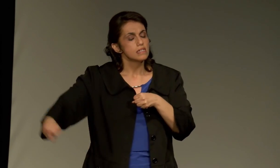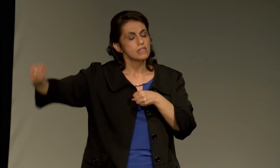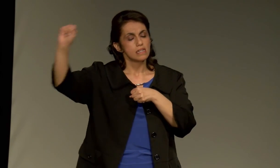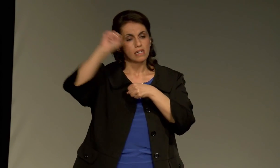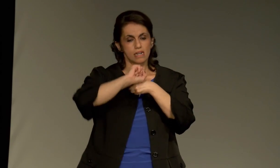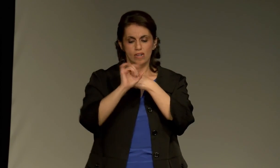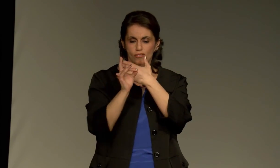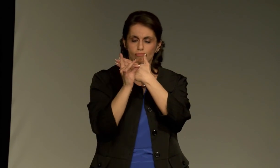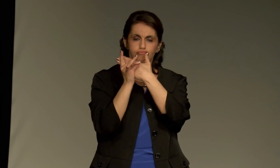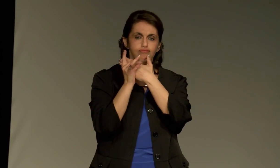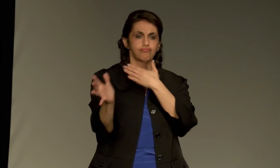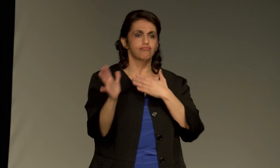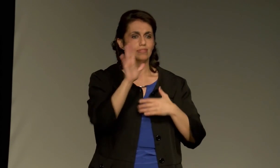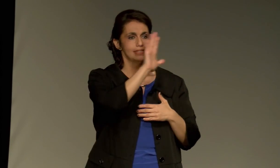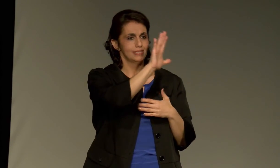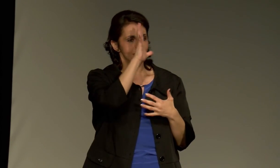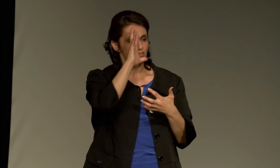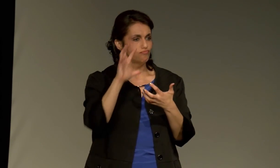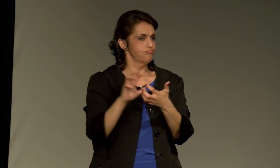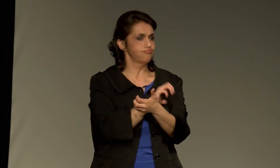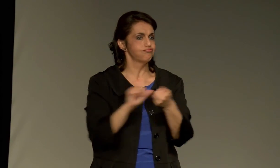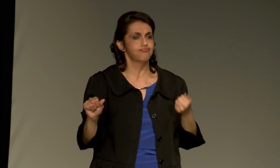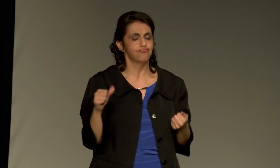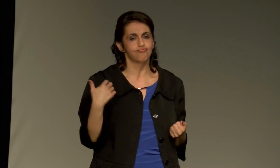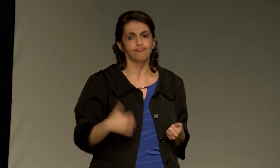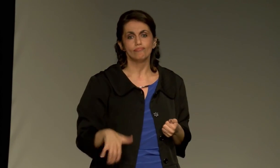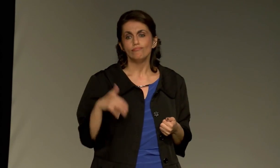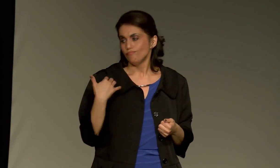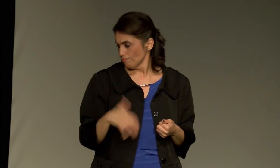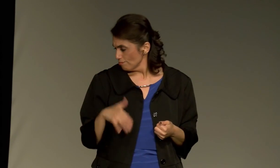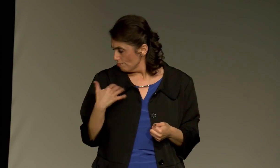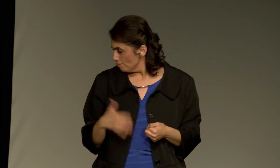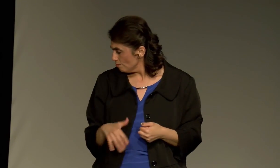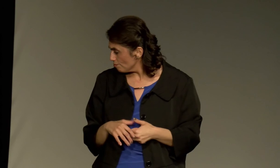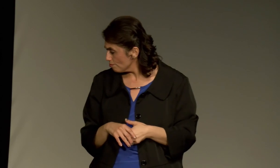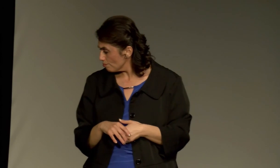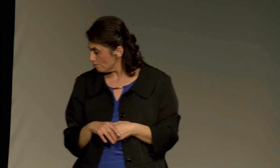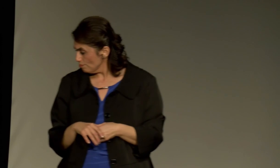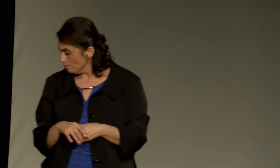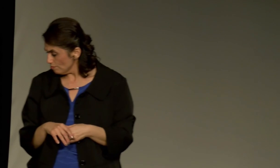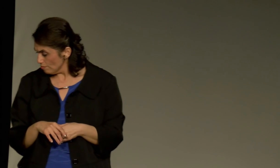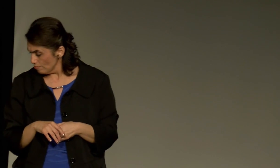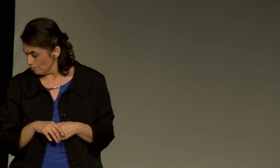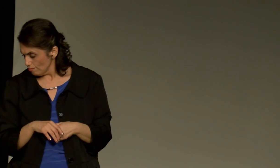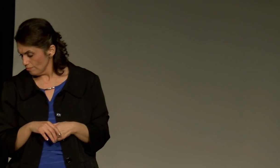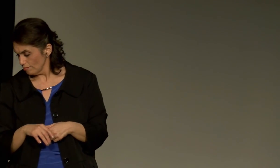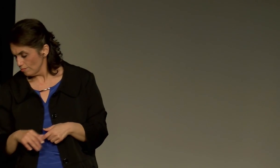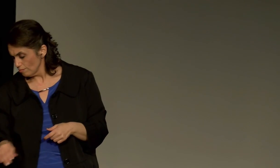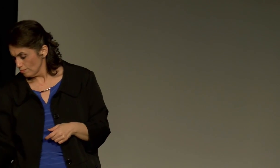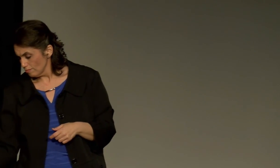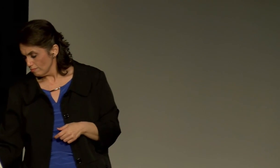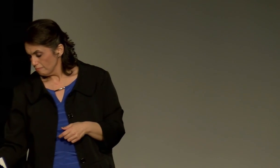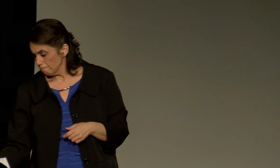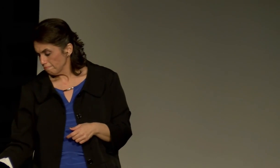to overcome. To this day, we are still fighting that oppression.